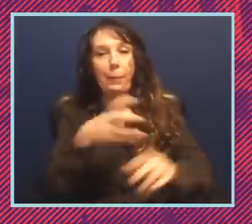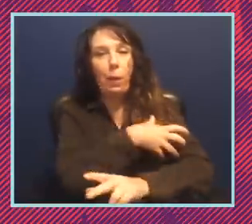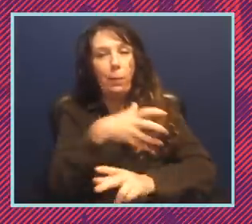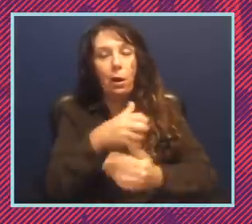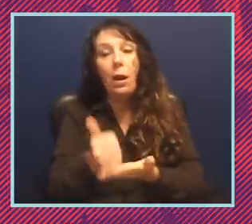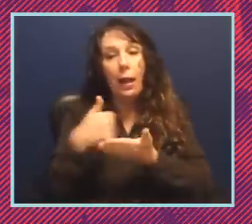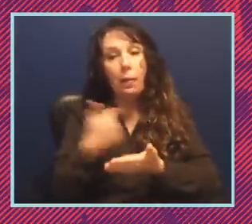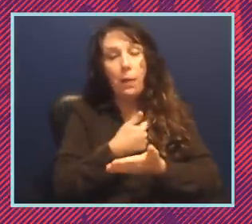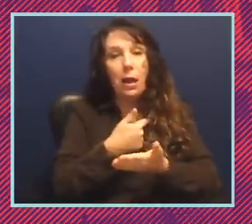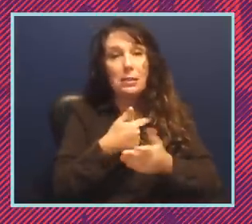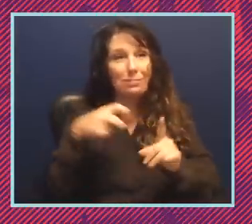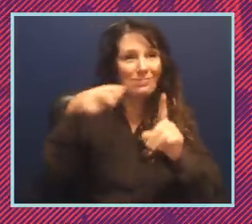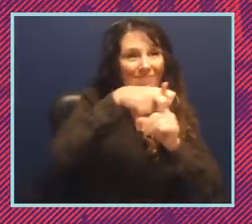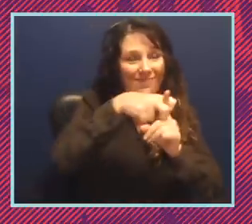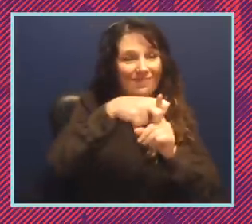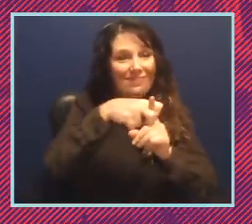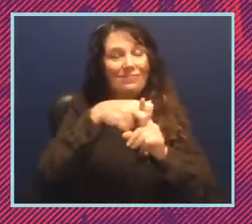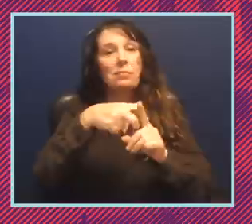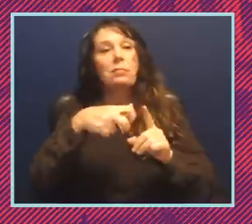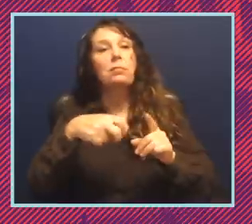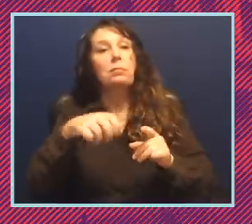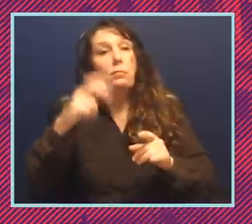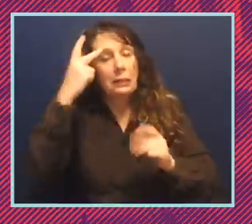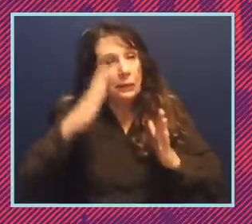lobby legislators, to provide them with information about the effects of